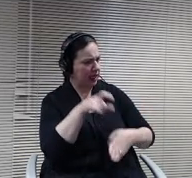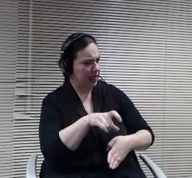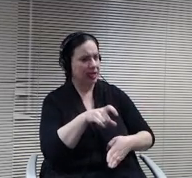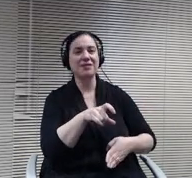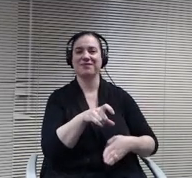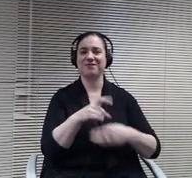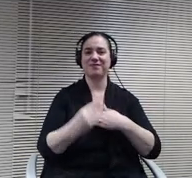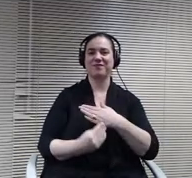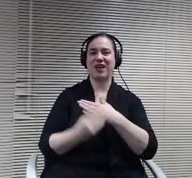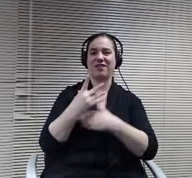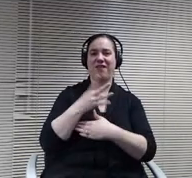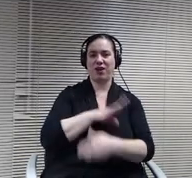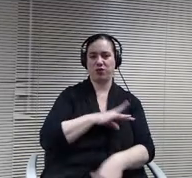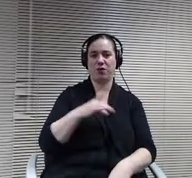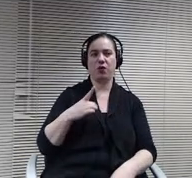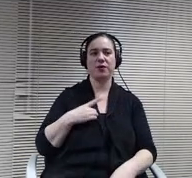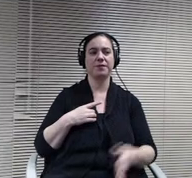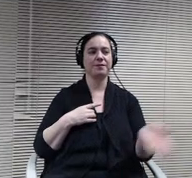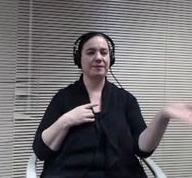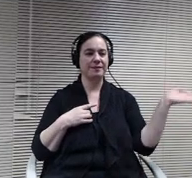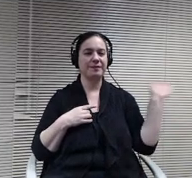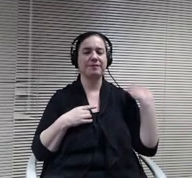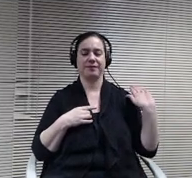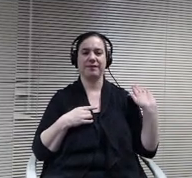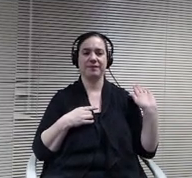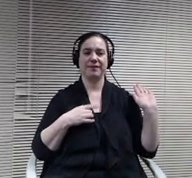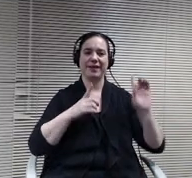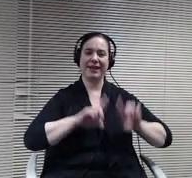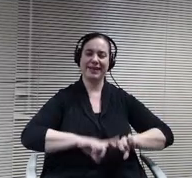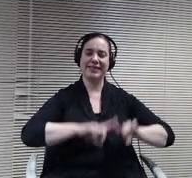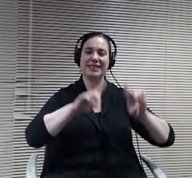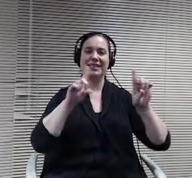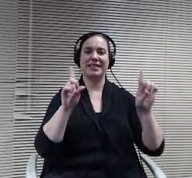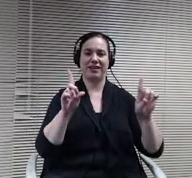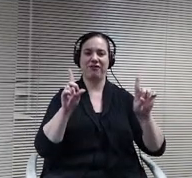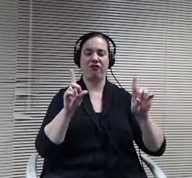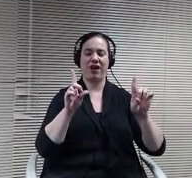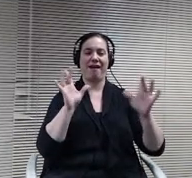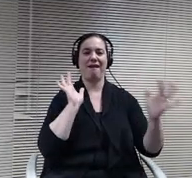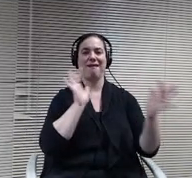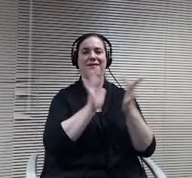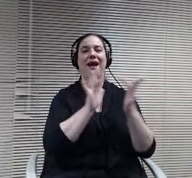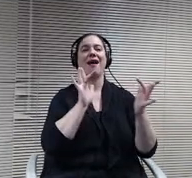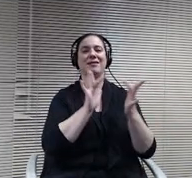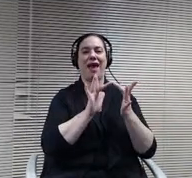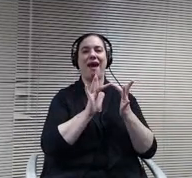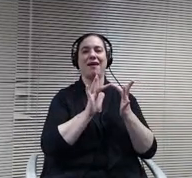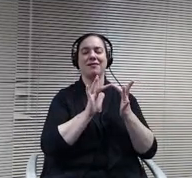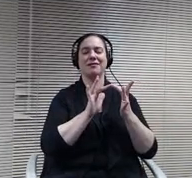And these are the different context we've had since the last Board meeting of who would like to have further conversation and